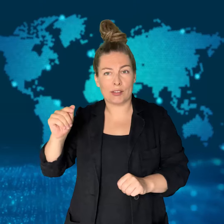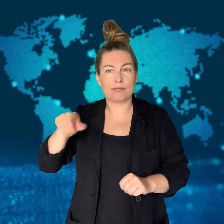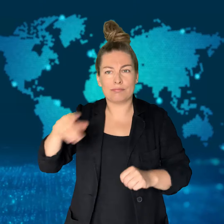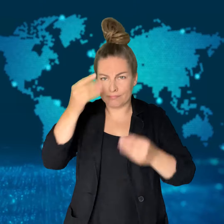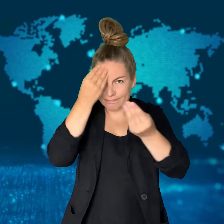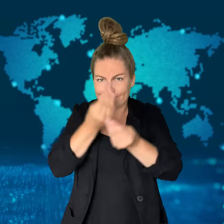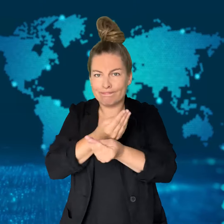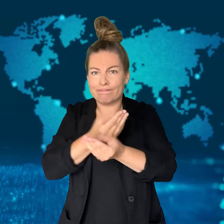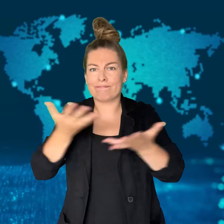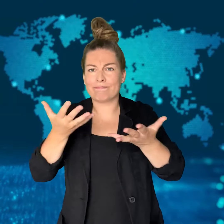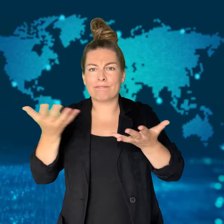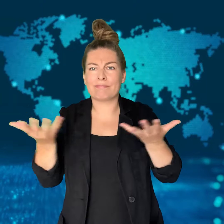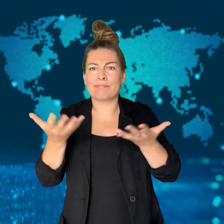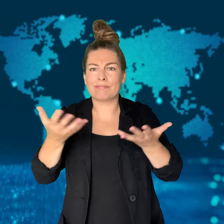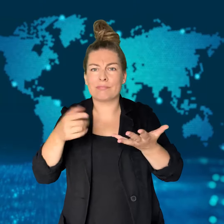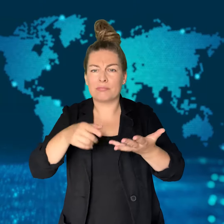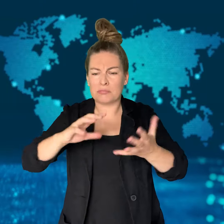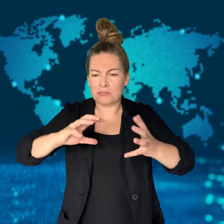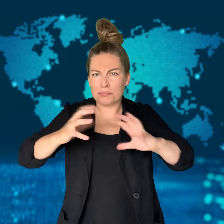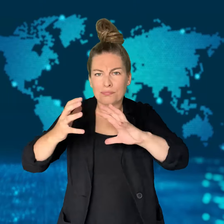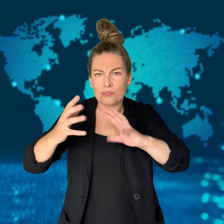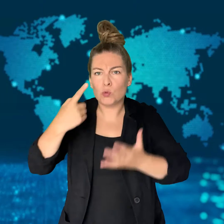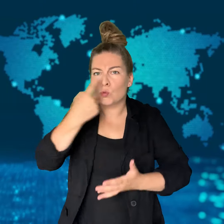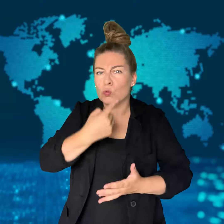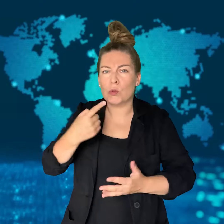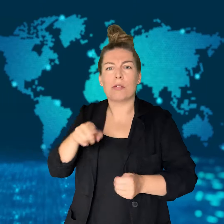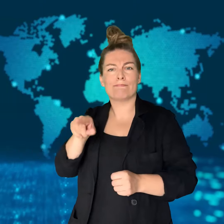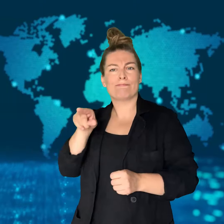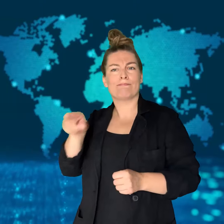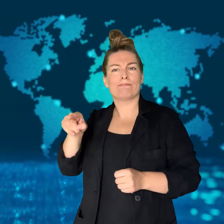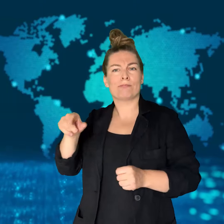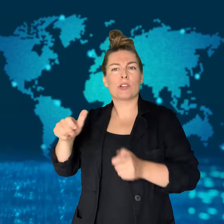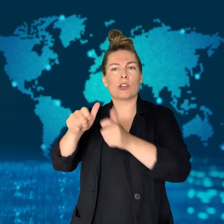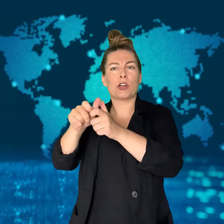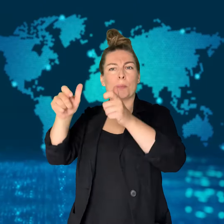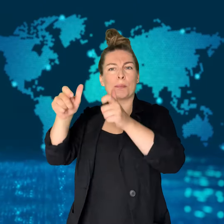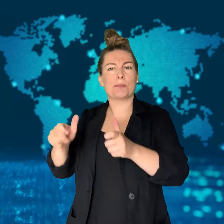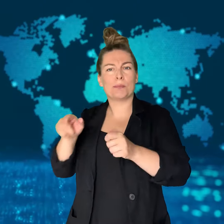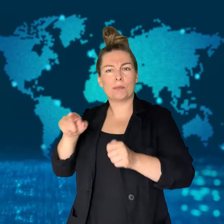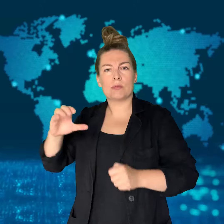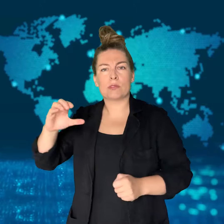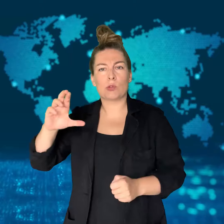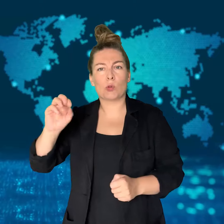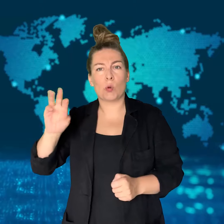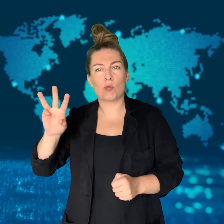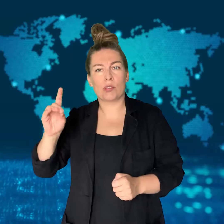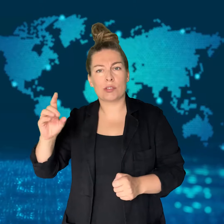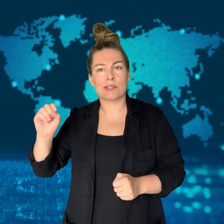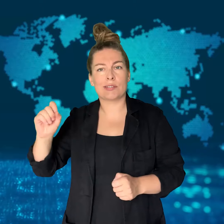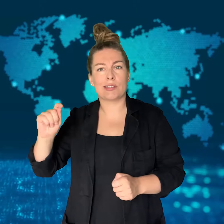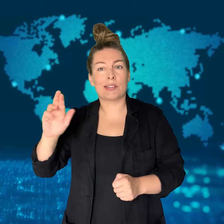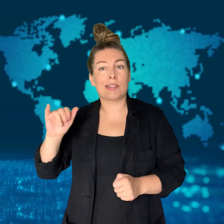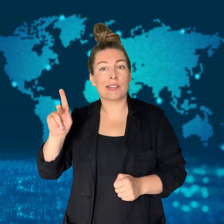a software update by CrowdStrike.